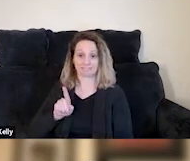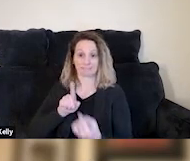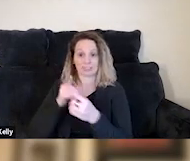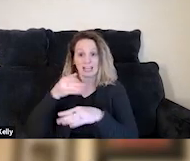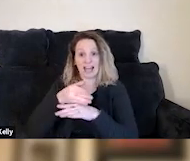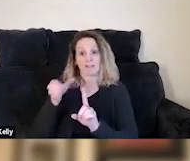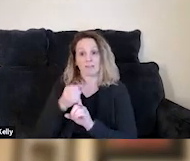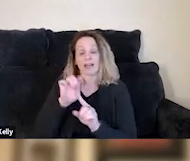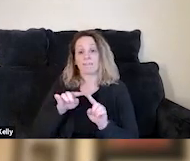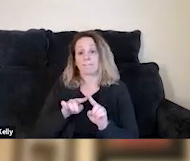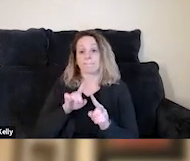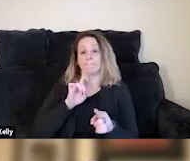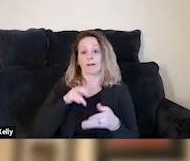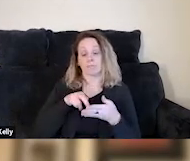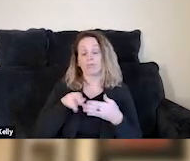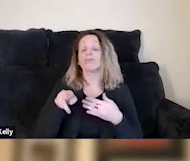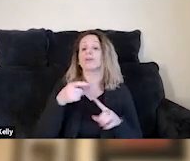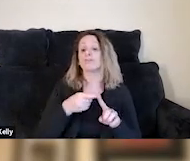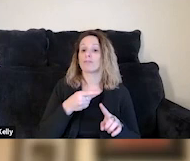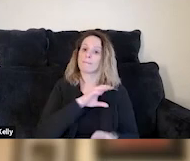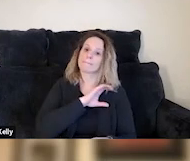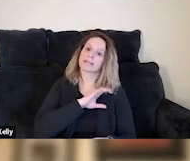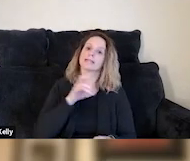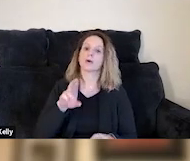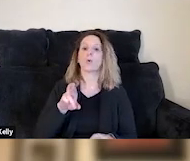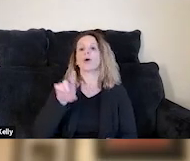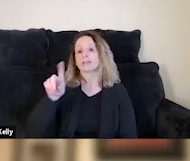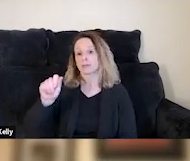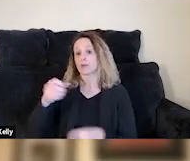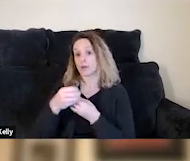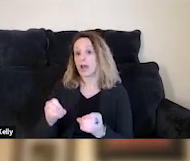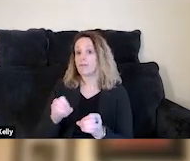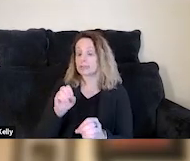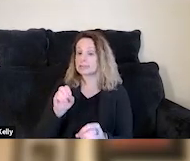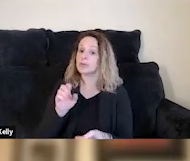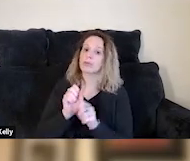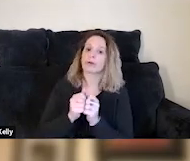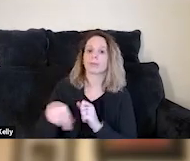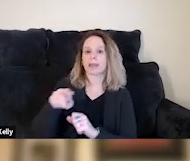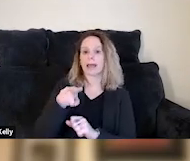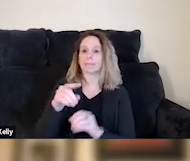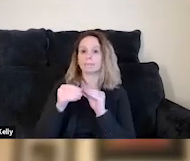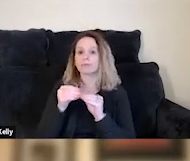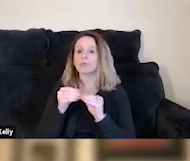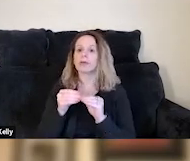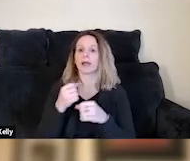but being referred to us by police departments or district attorney's offices. So we can work with them to help repair the harm and make amends to whoever they hurt